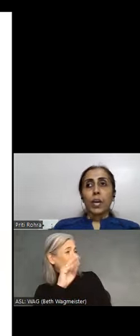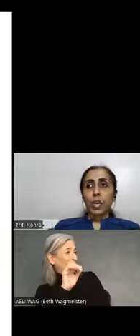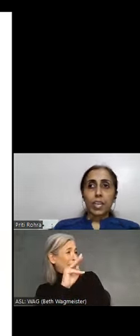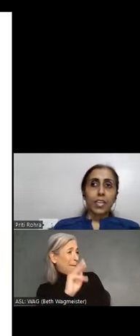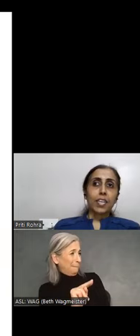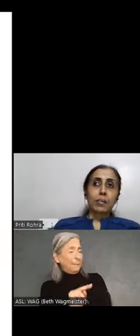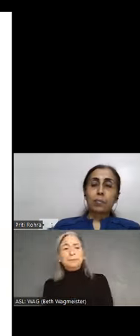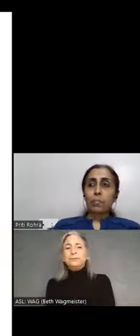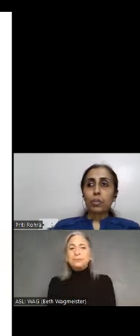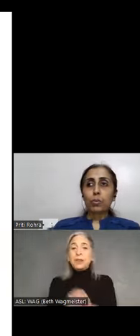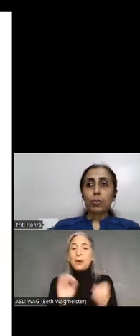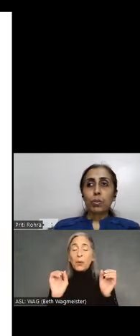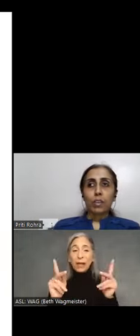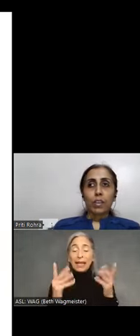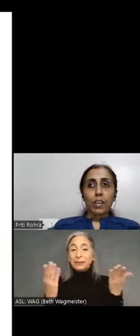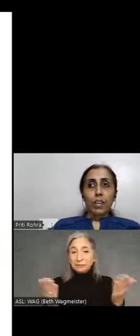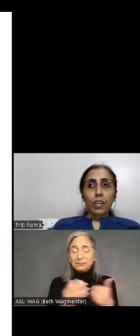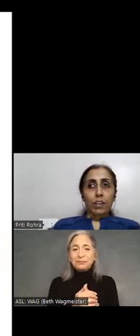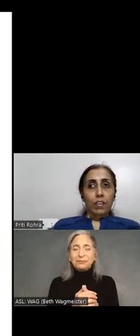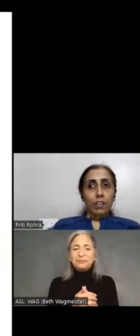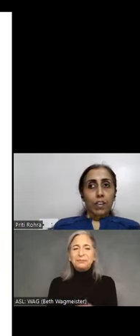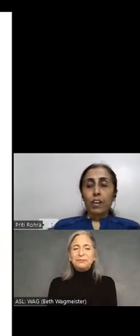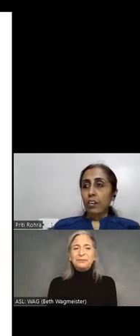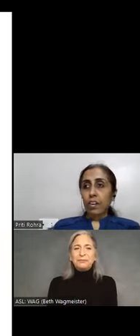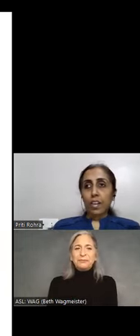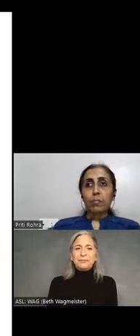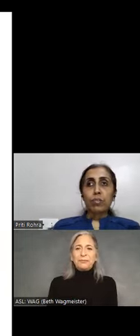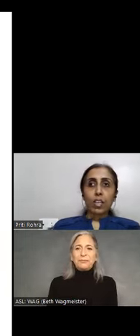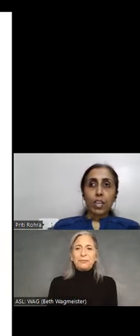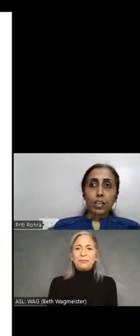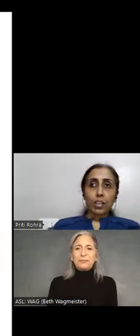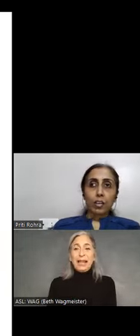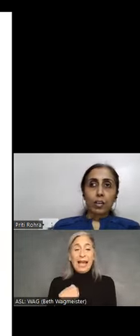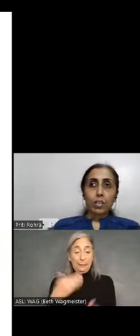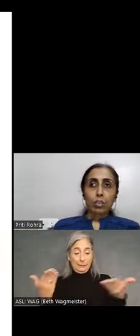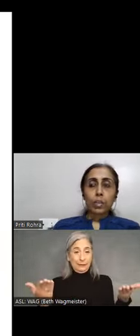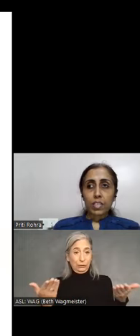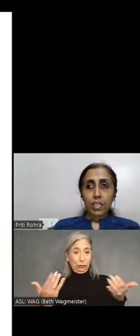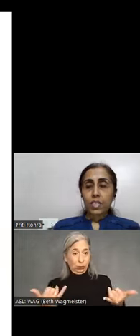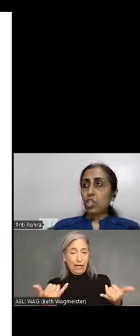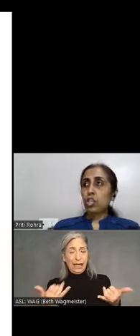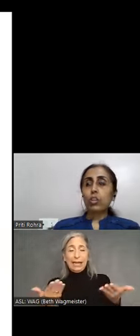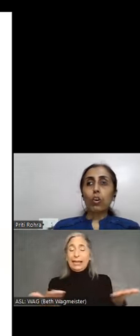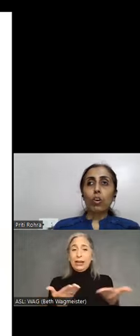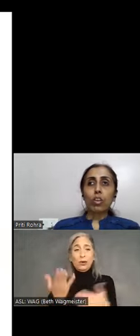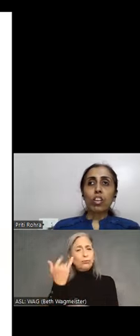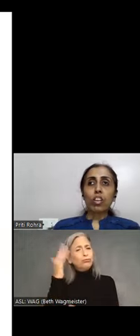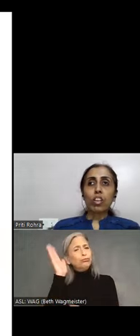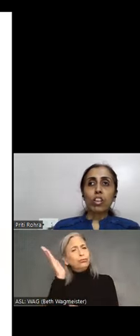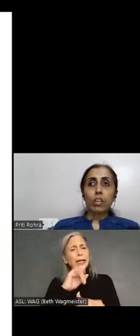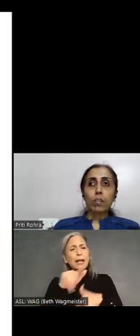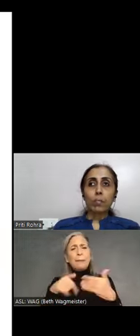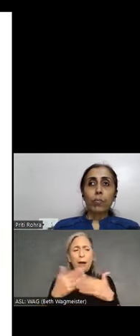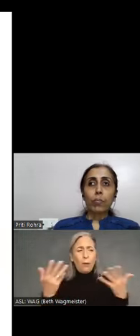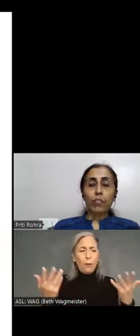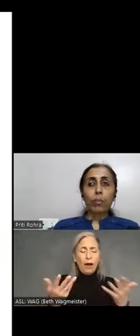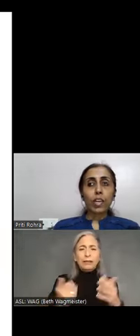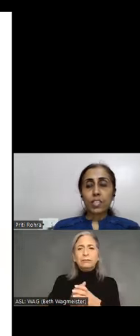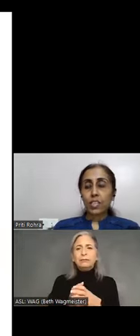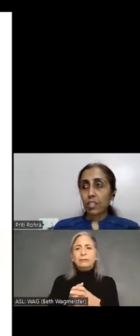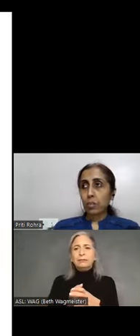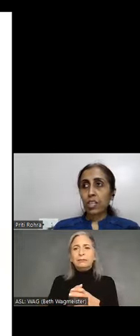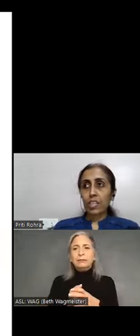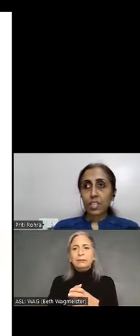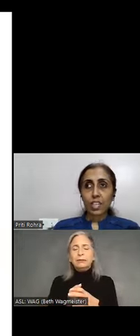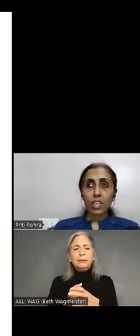Okay. So here I am today to present a session on, you know, performing accessibility testing